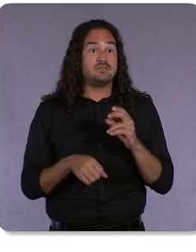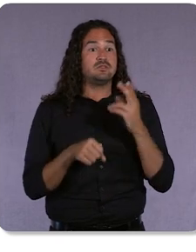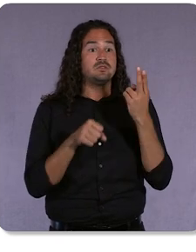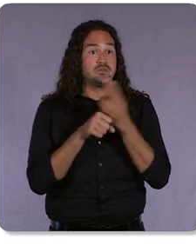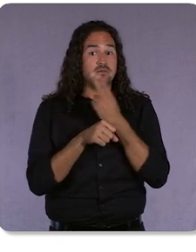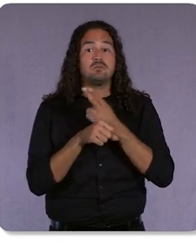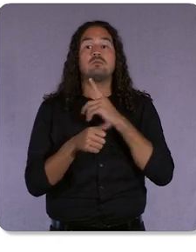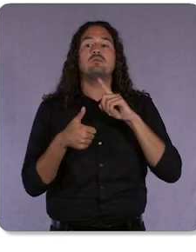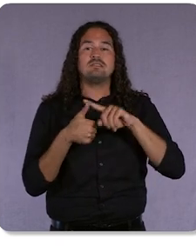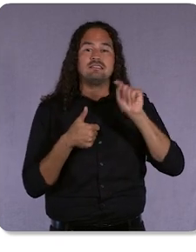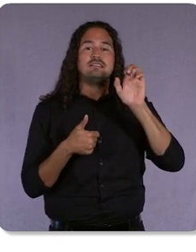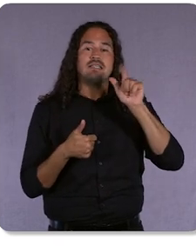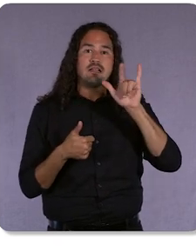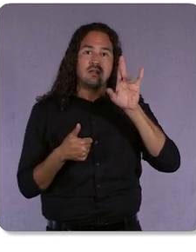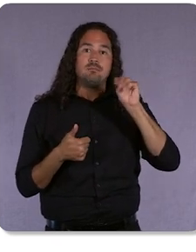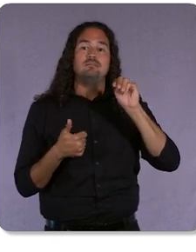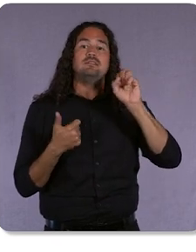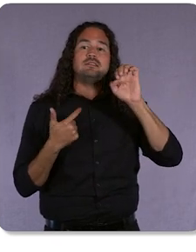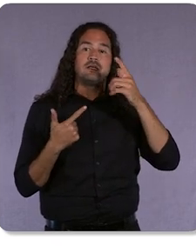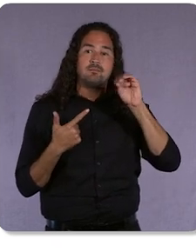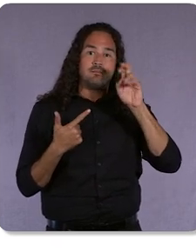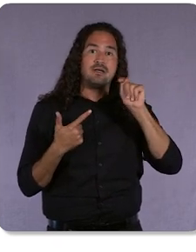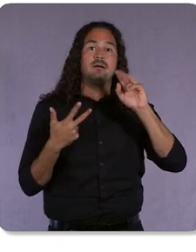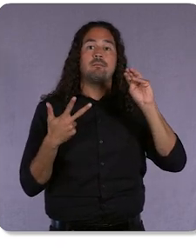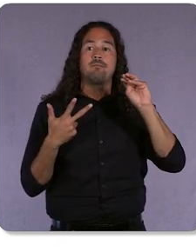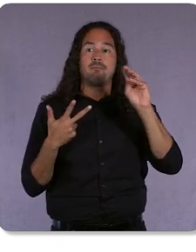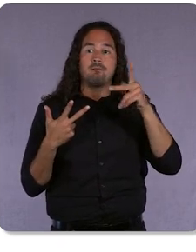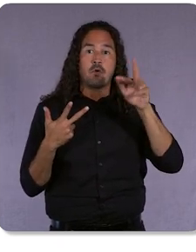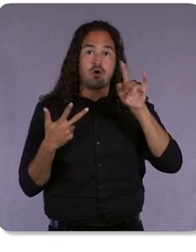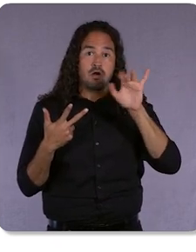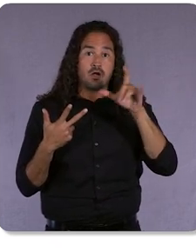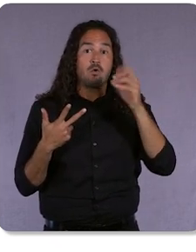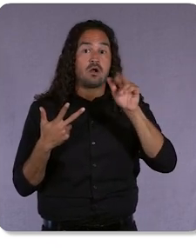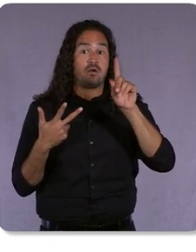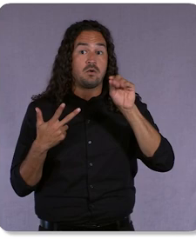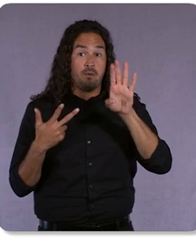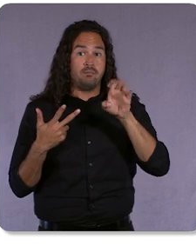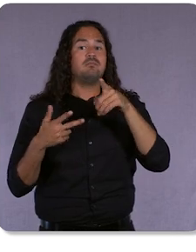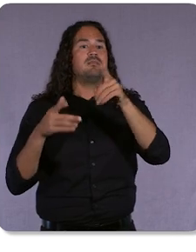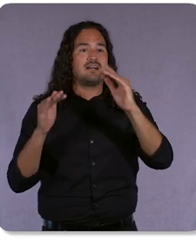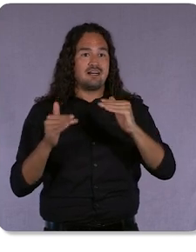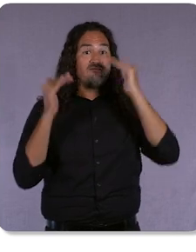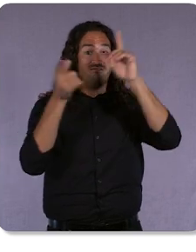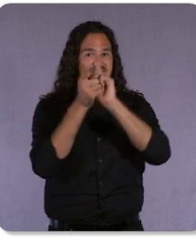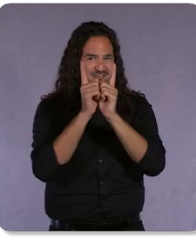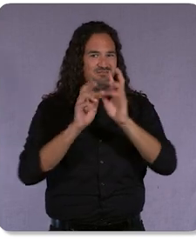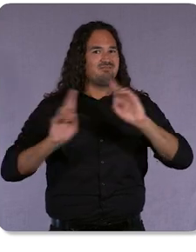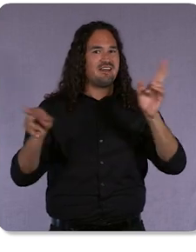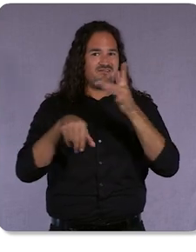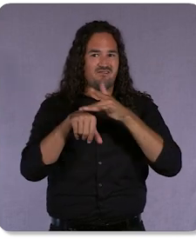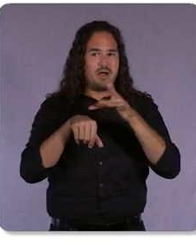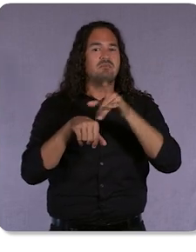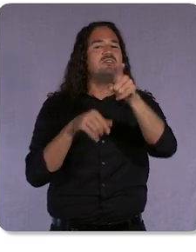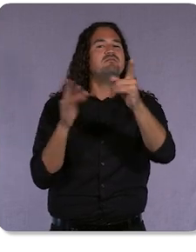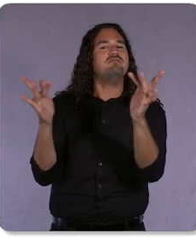or Adobe to manage your campaigns, Enhanced Conversions may already be available. Work with your provider if you haven’t already implemented it in your accounts.